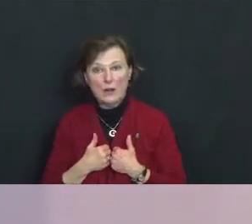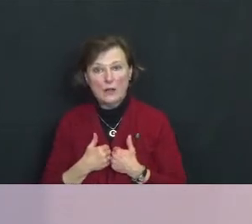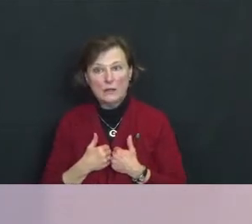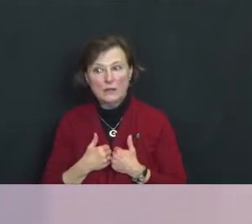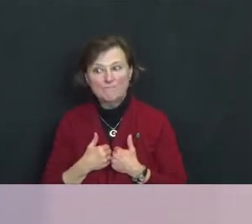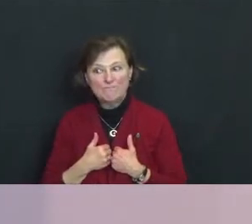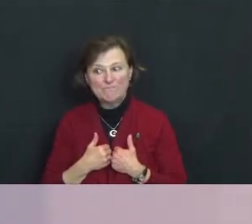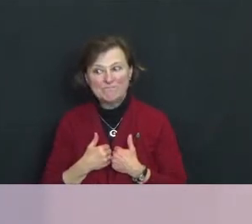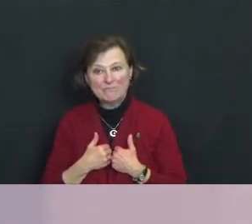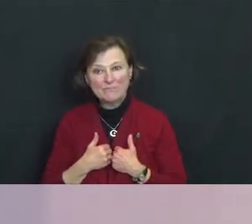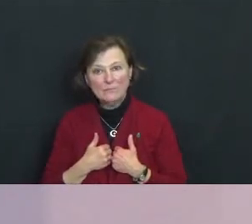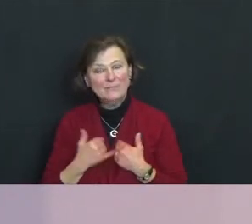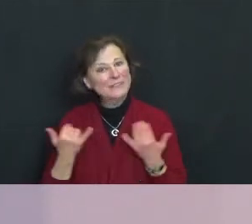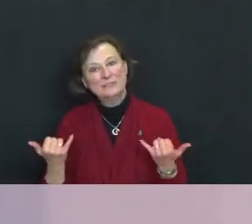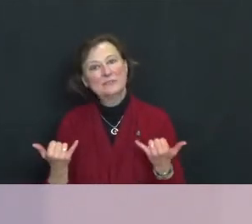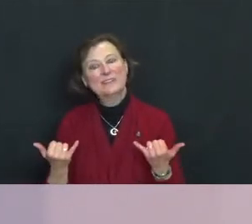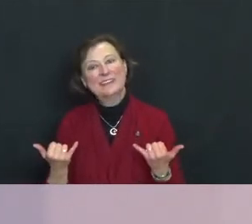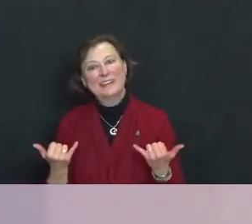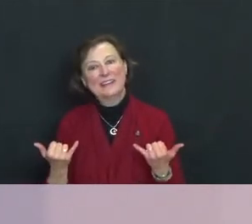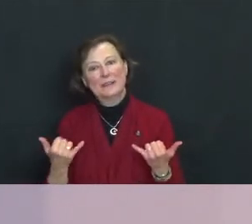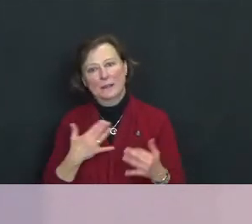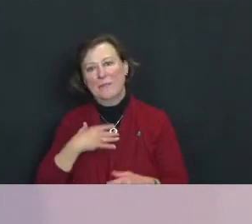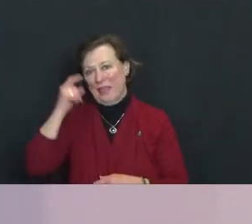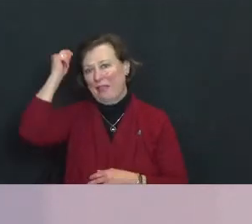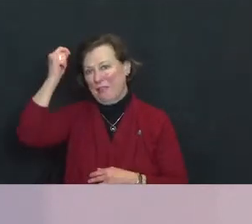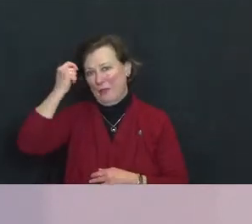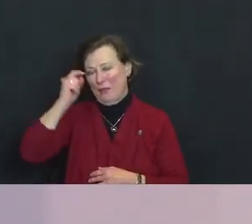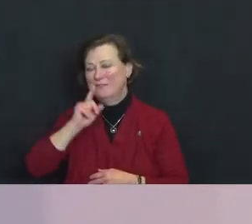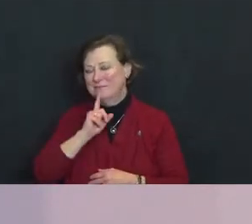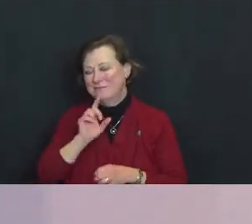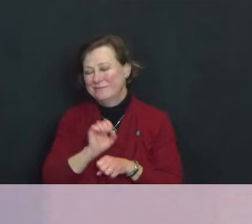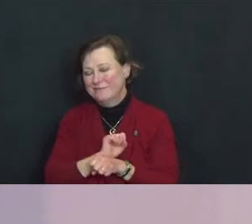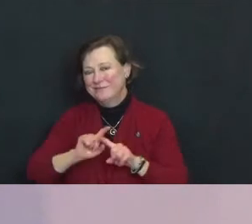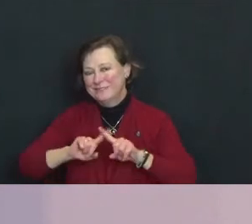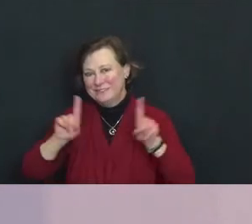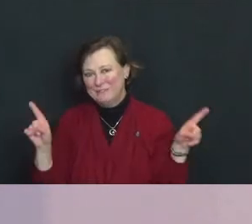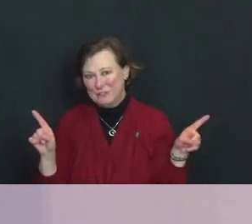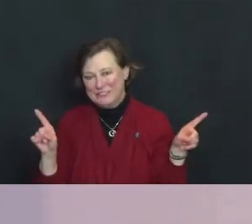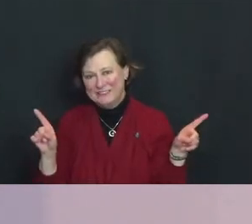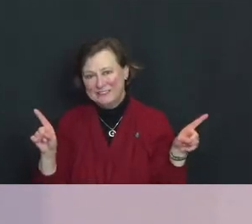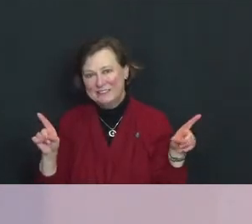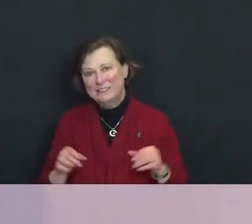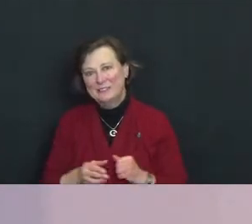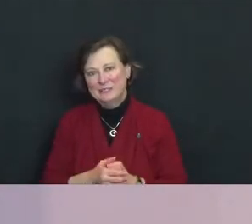Today my theology is different.